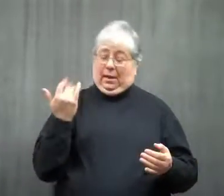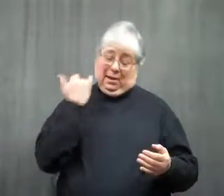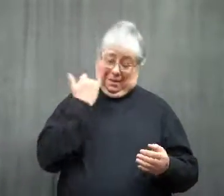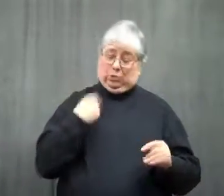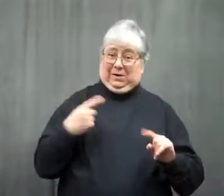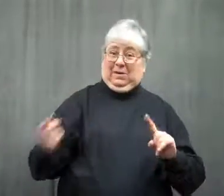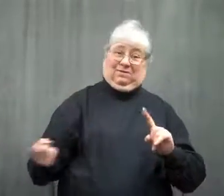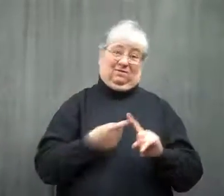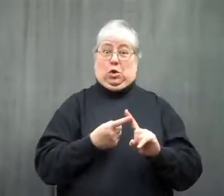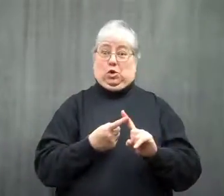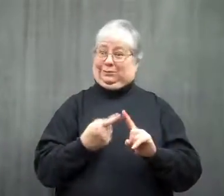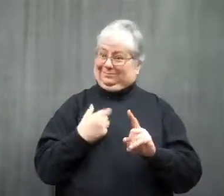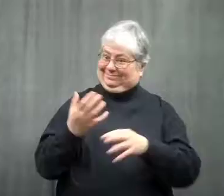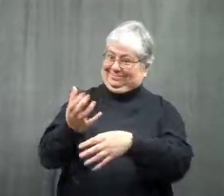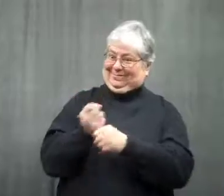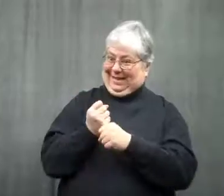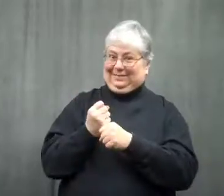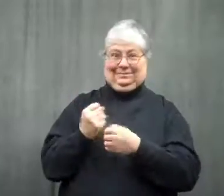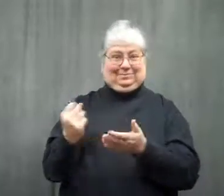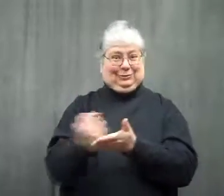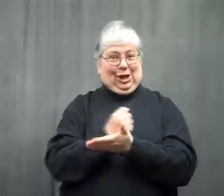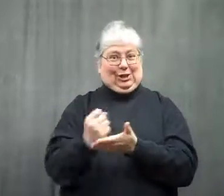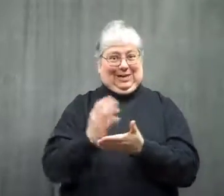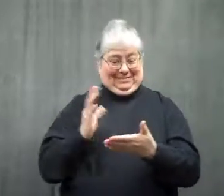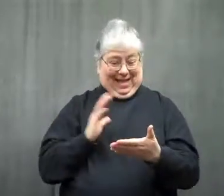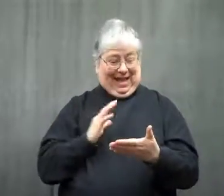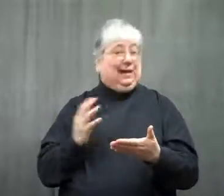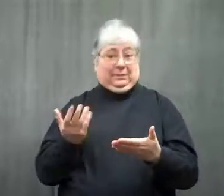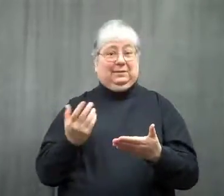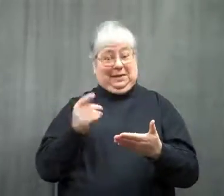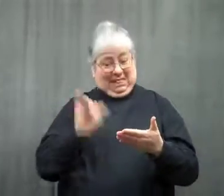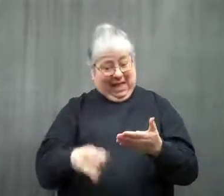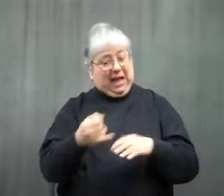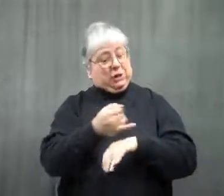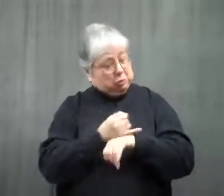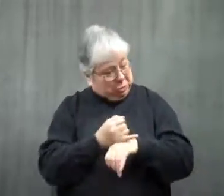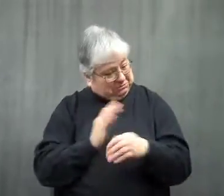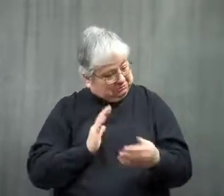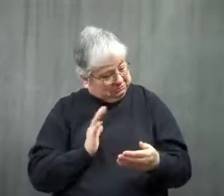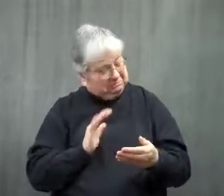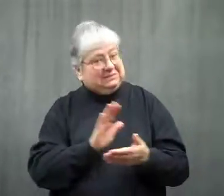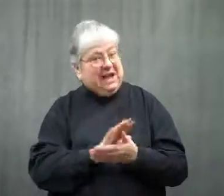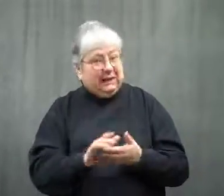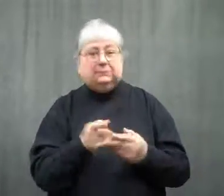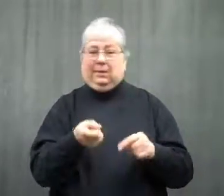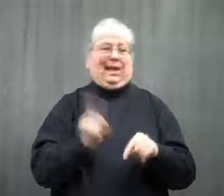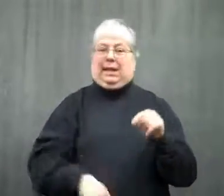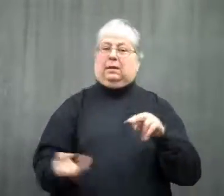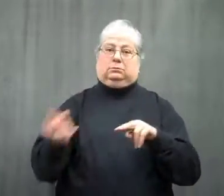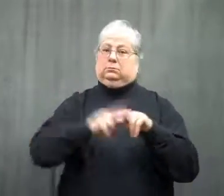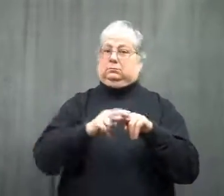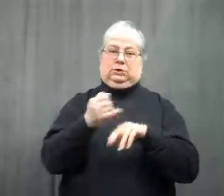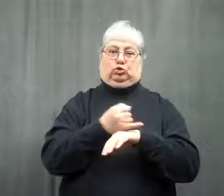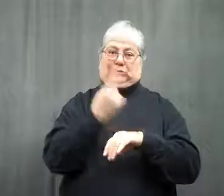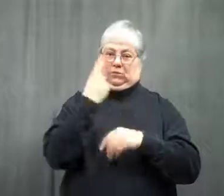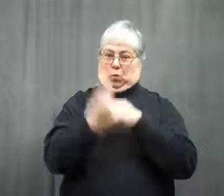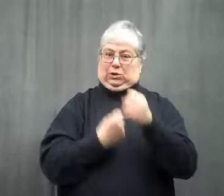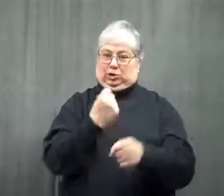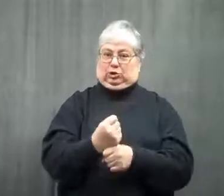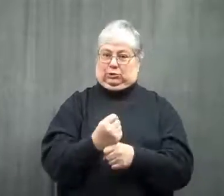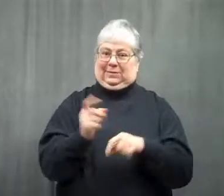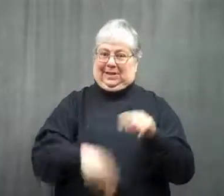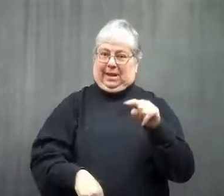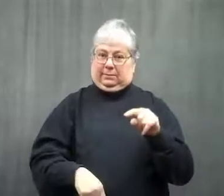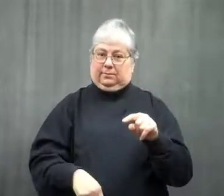The first year you have a credit card, the interest rate cannot be increased for that year.